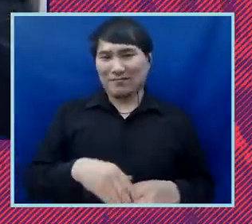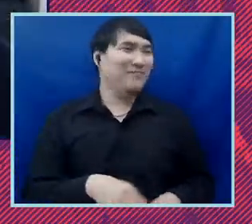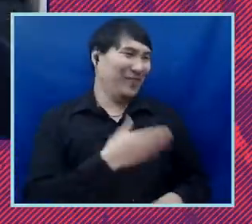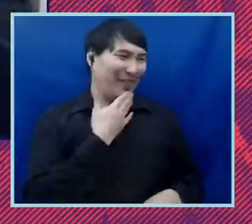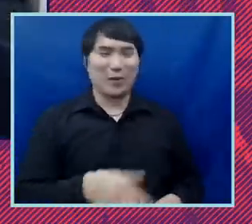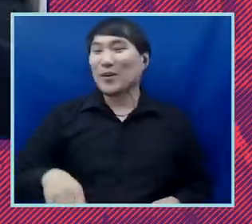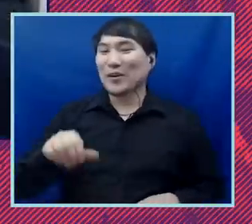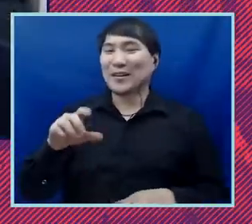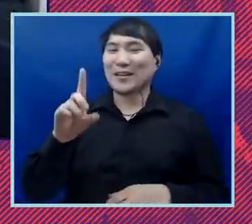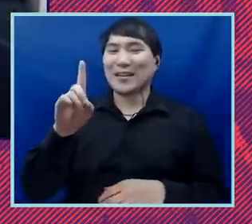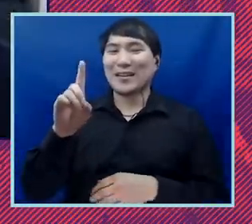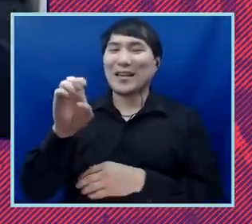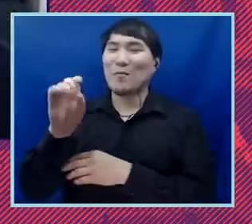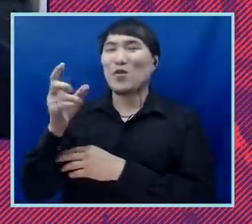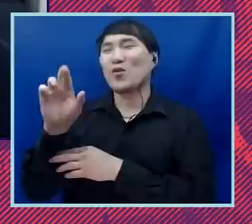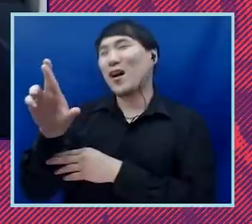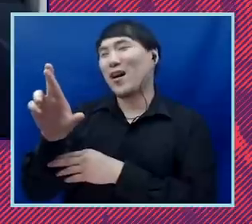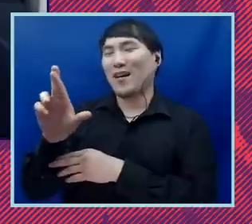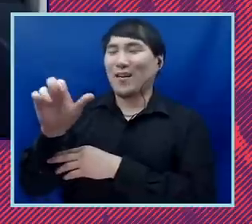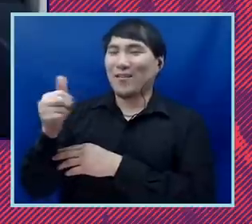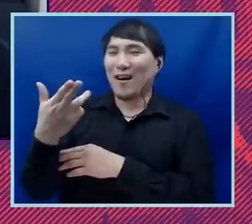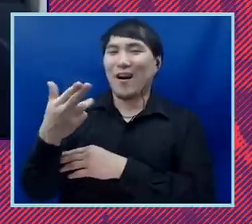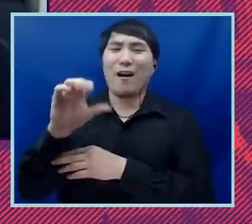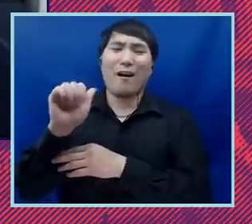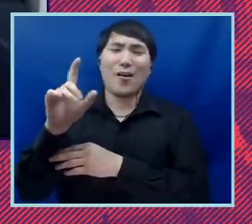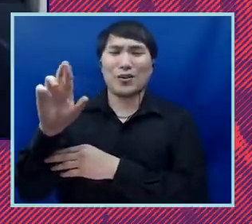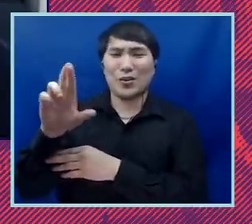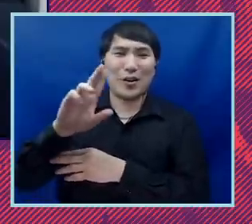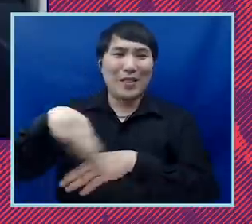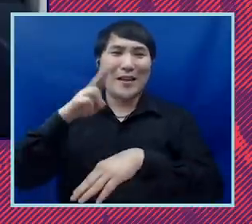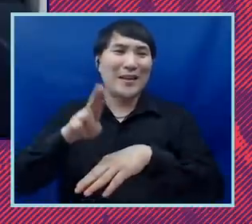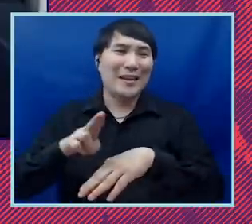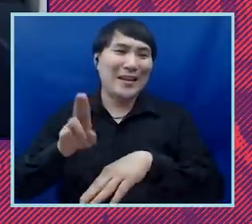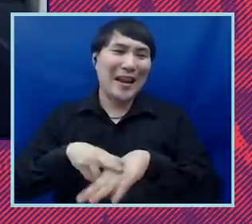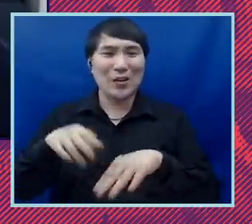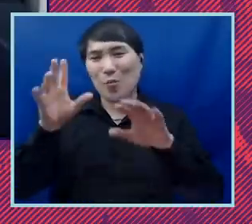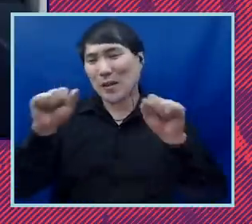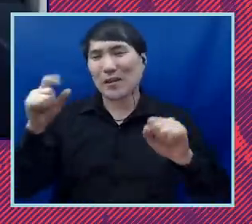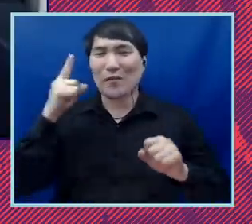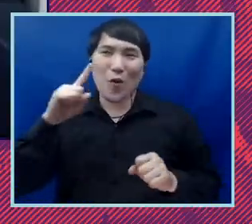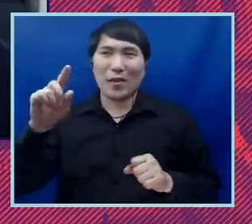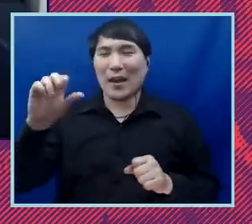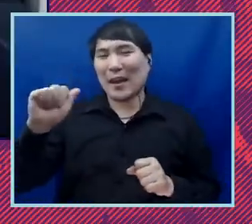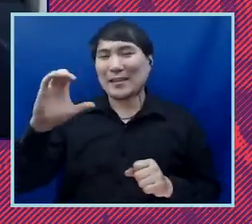Deborah Archer, the National President of the ACLU. You were just elected president. You are